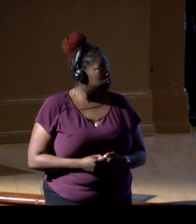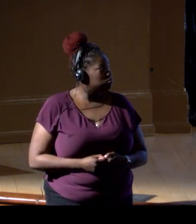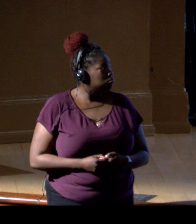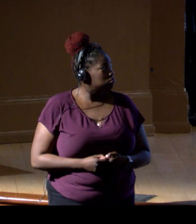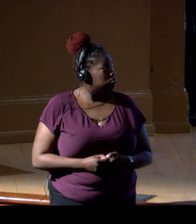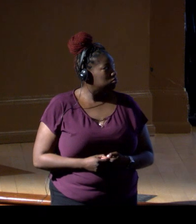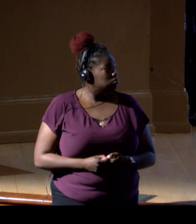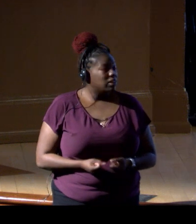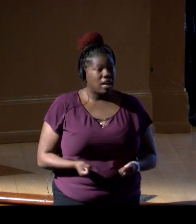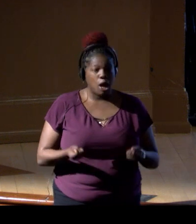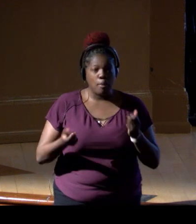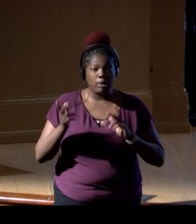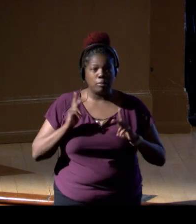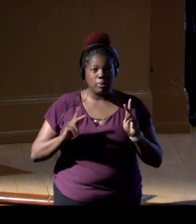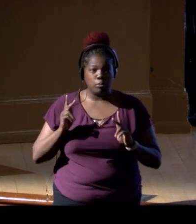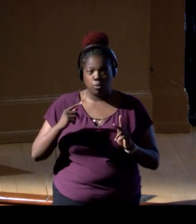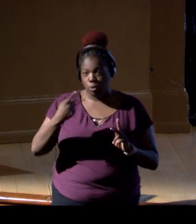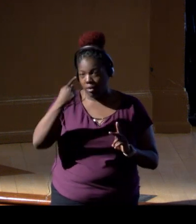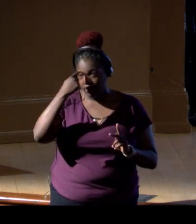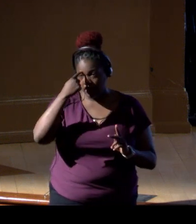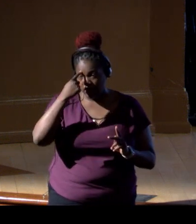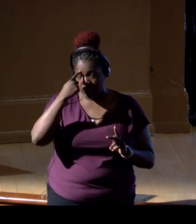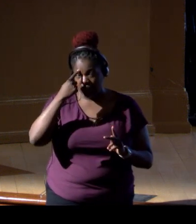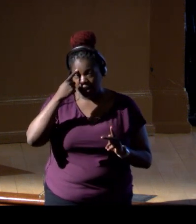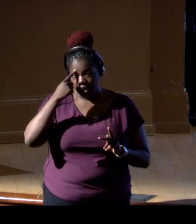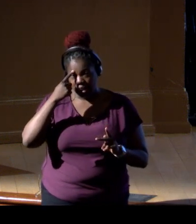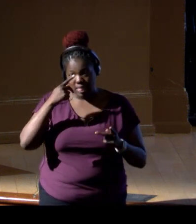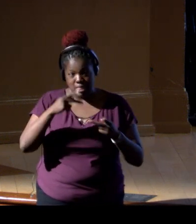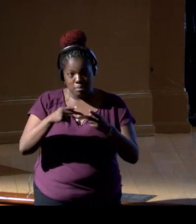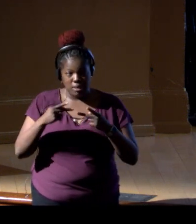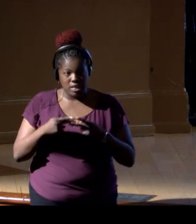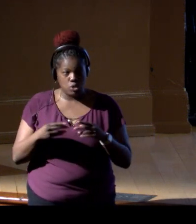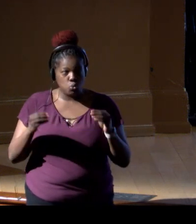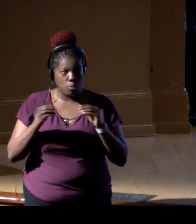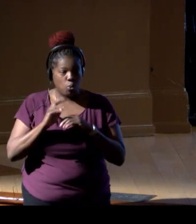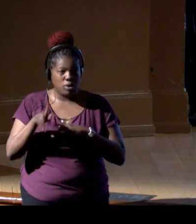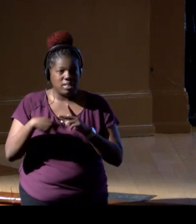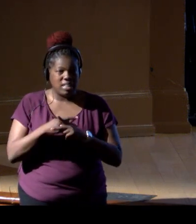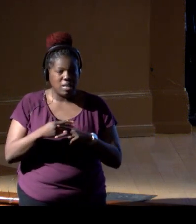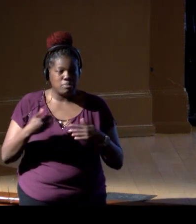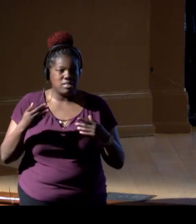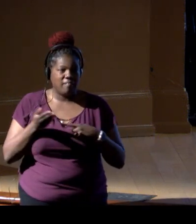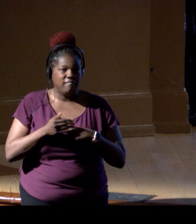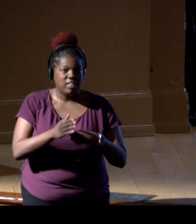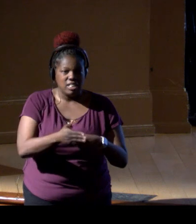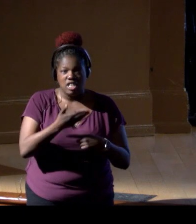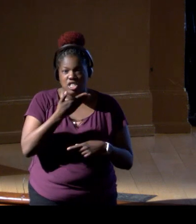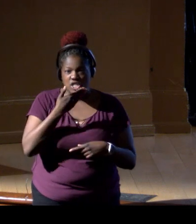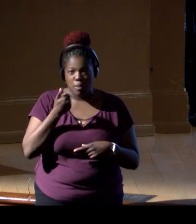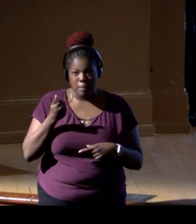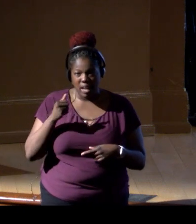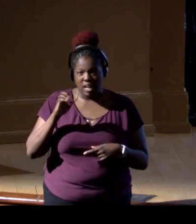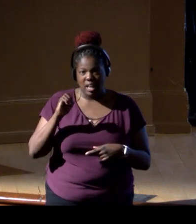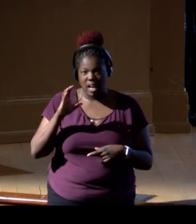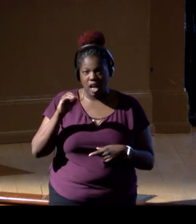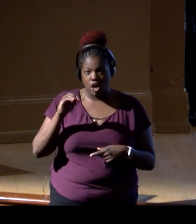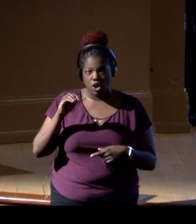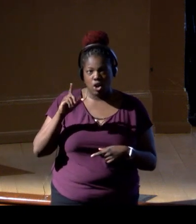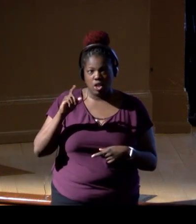How many people think that the place with more species of fish is in a better ecological condition? Sonsorol, raise your hands.